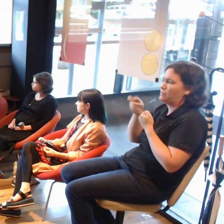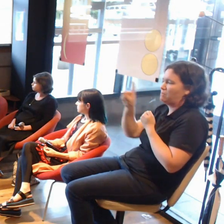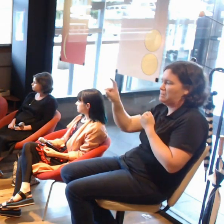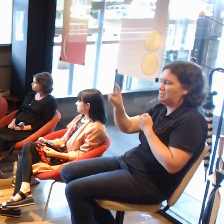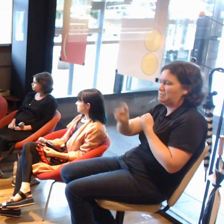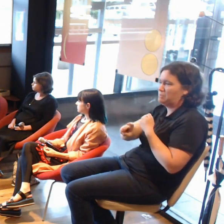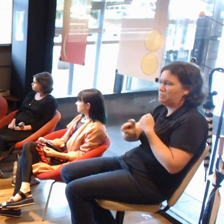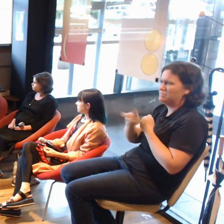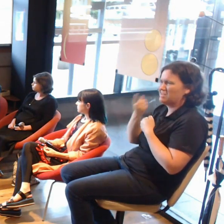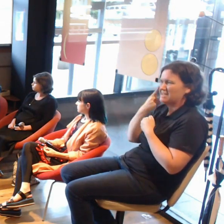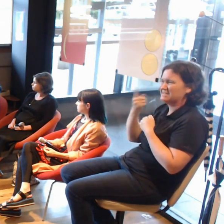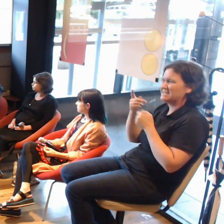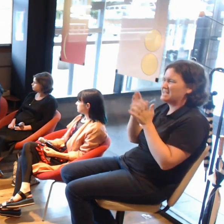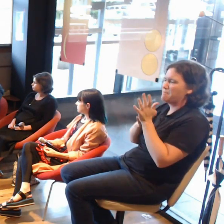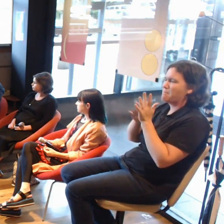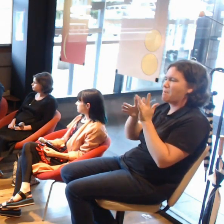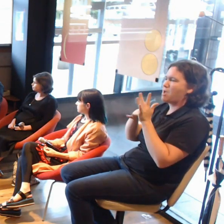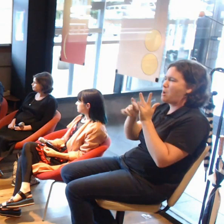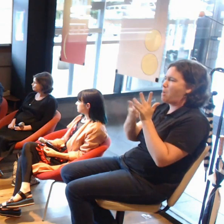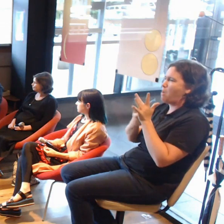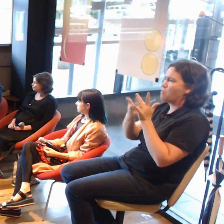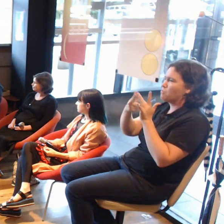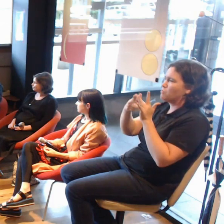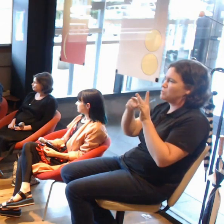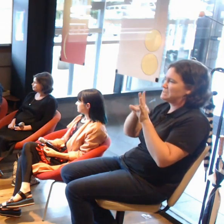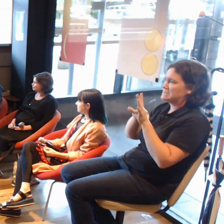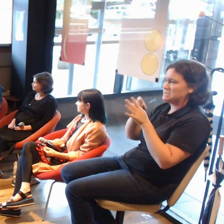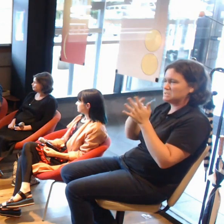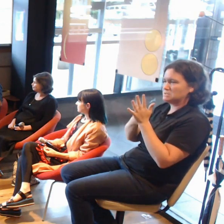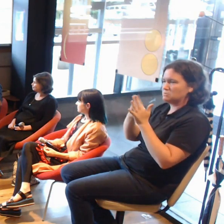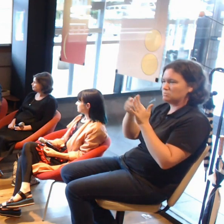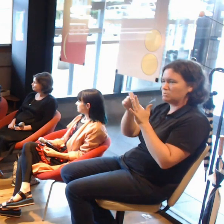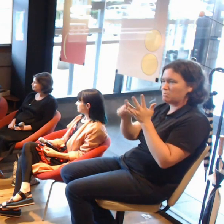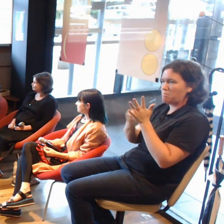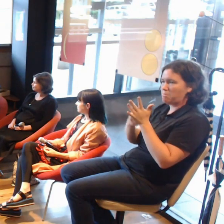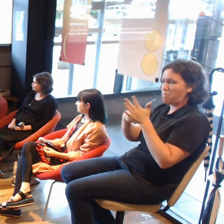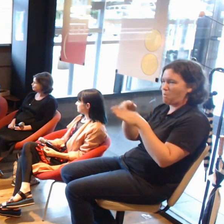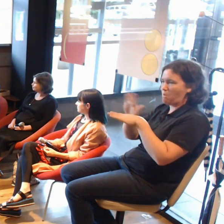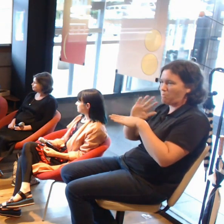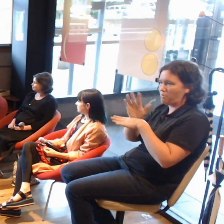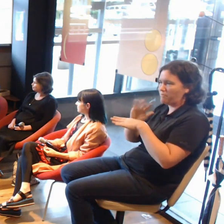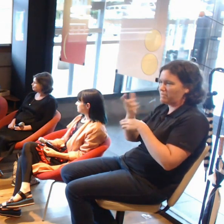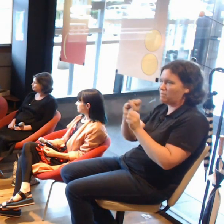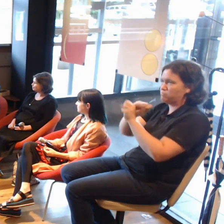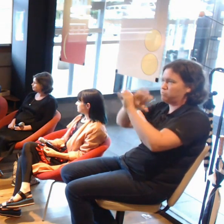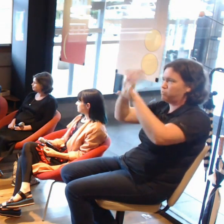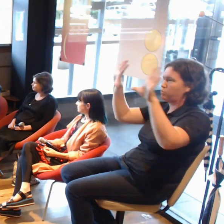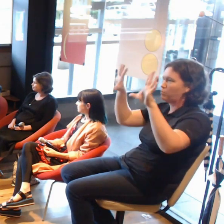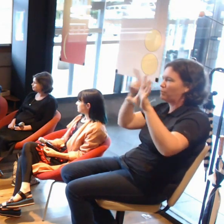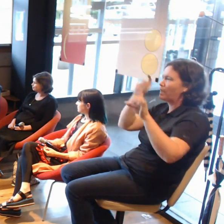You can change, you can shift, you can move around, and that's the concept of it,